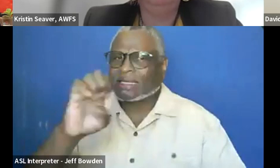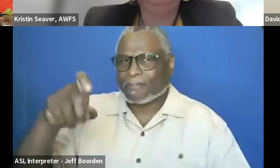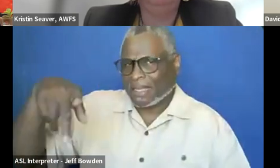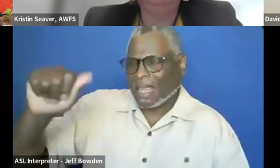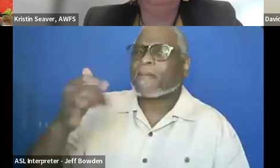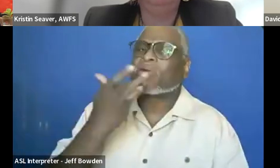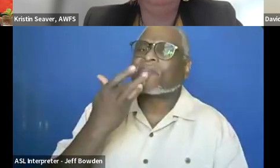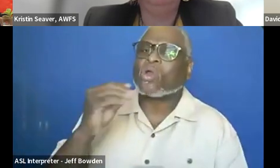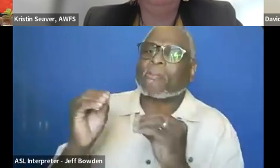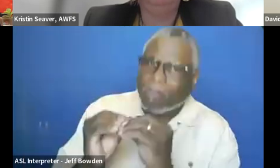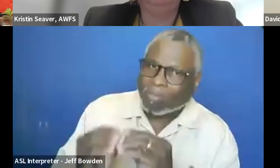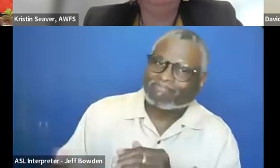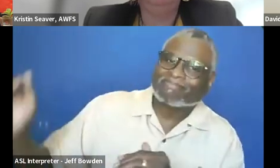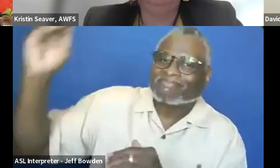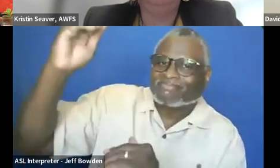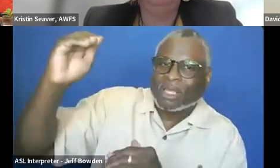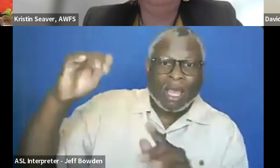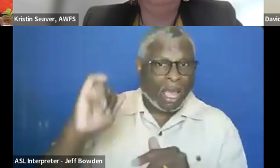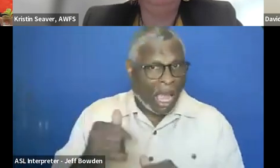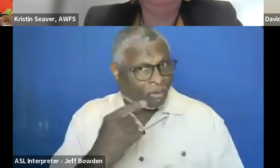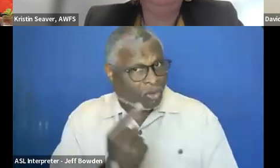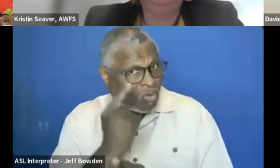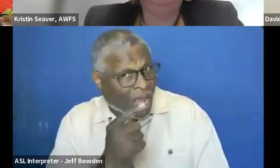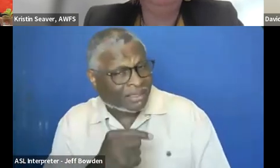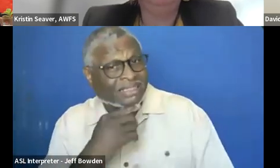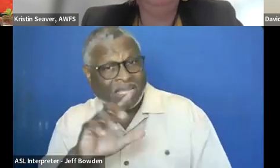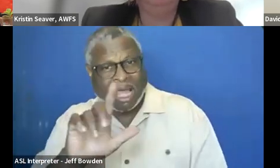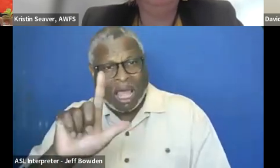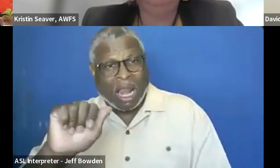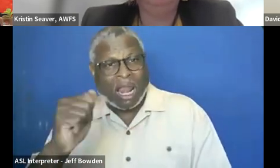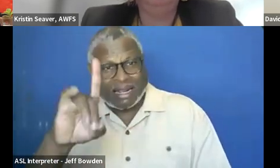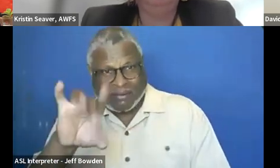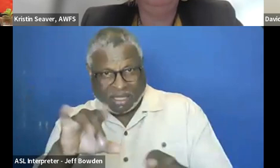Am I correct in inferring, David, that the Logix that you have set up is going